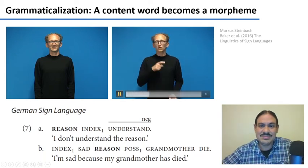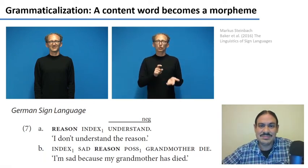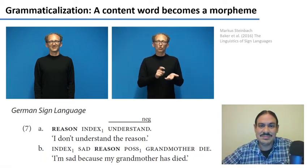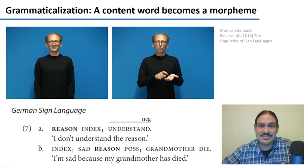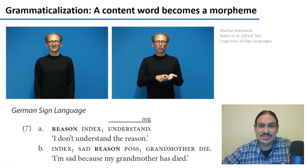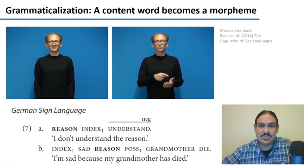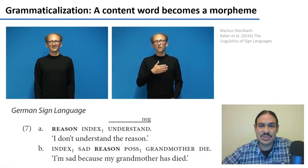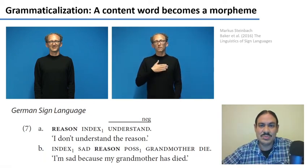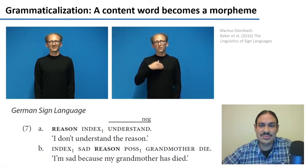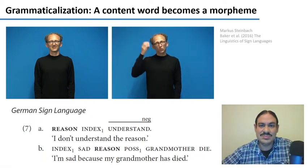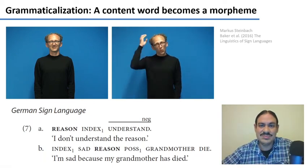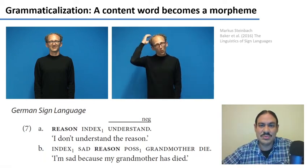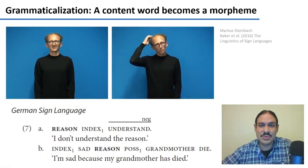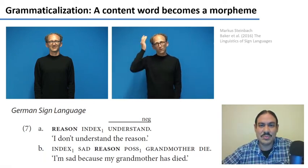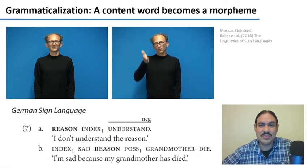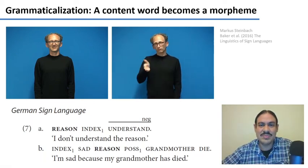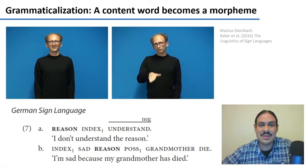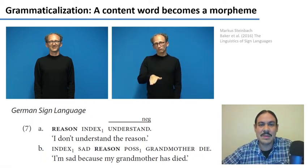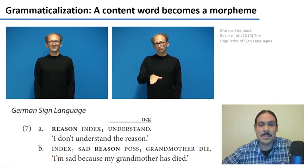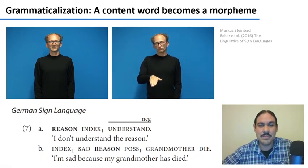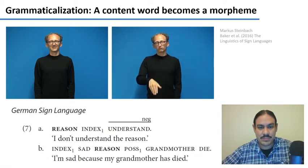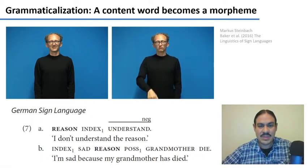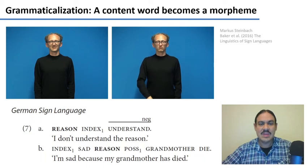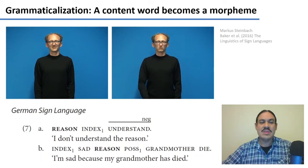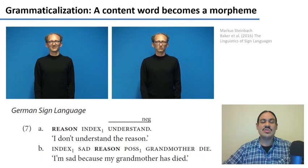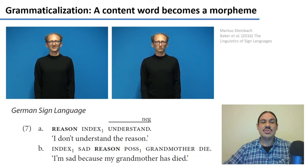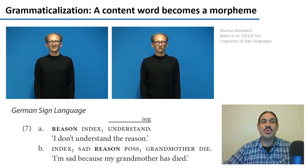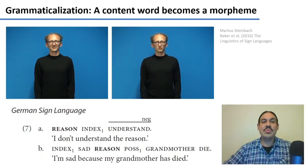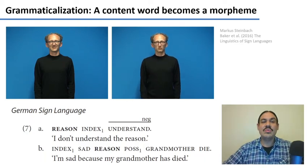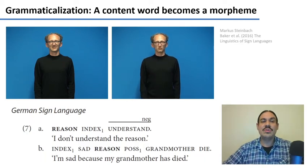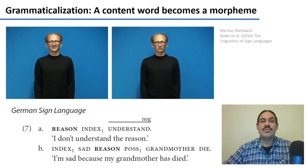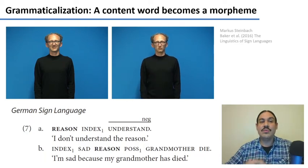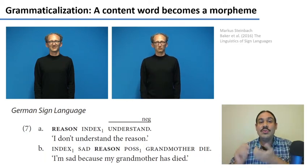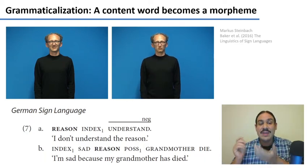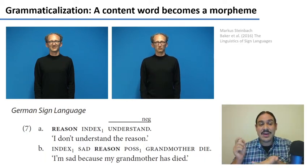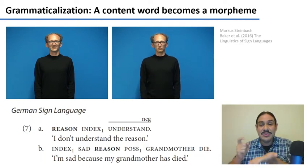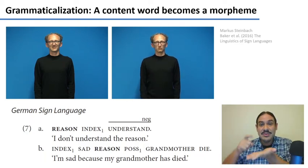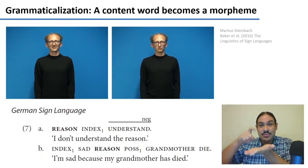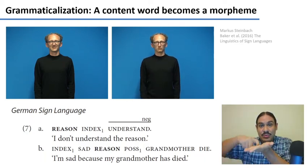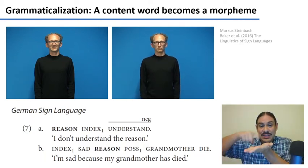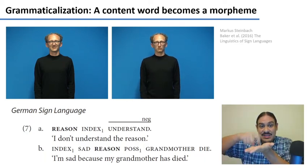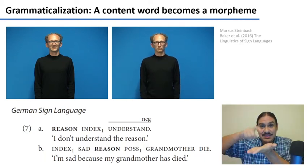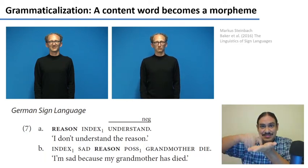the uh function word because it's meaning changed over time and also